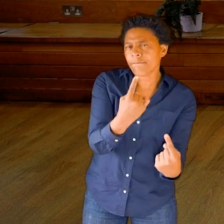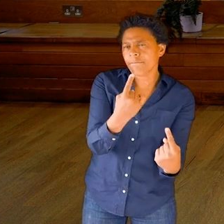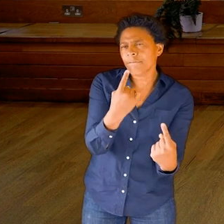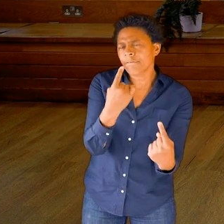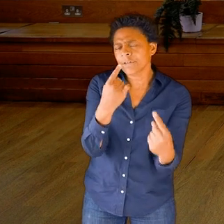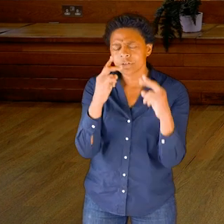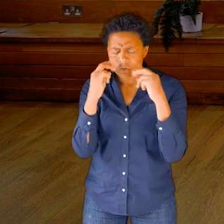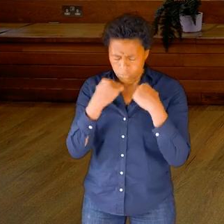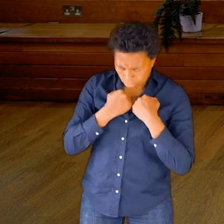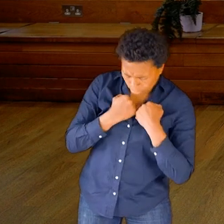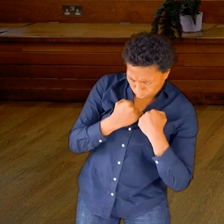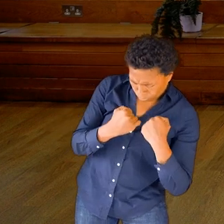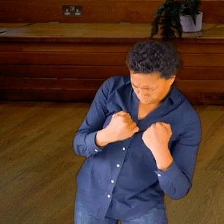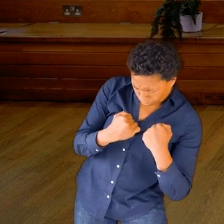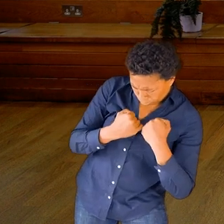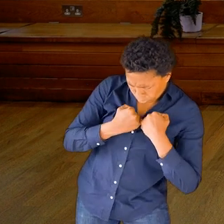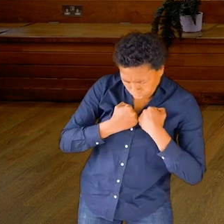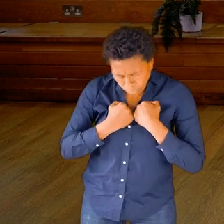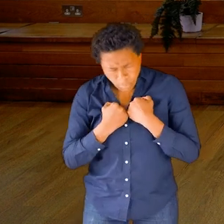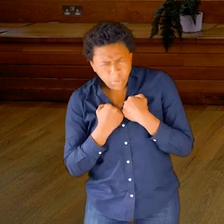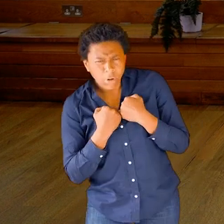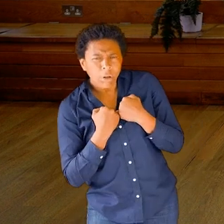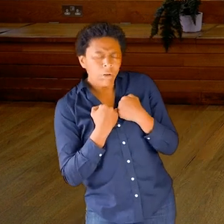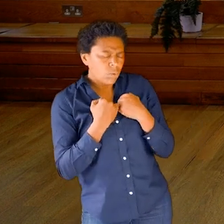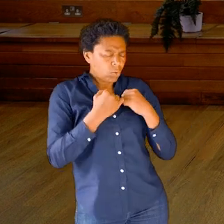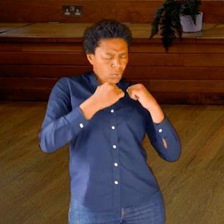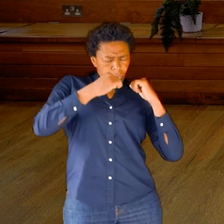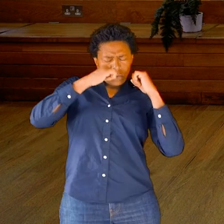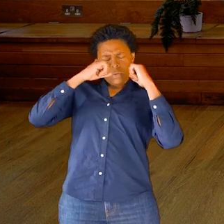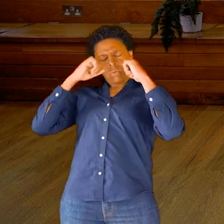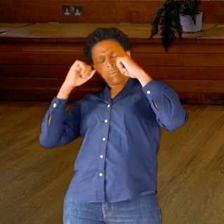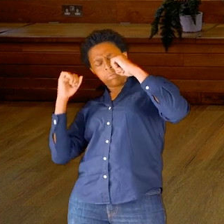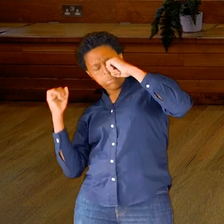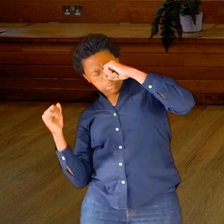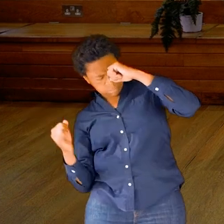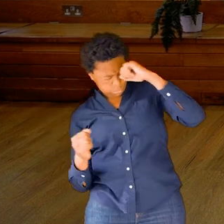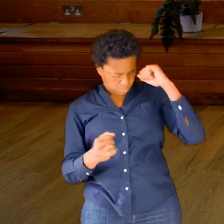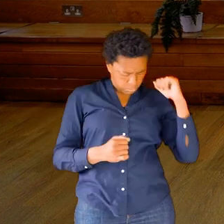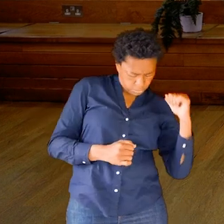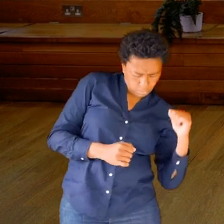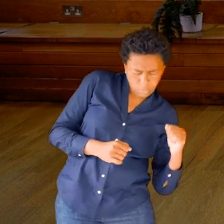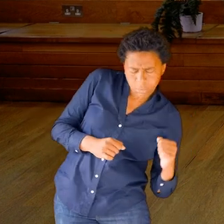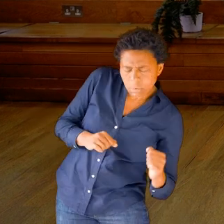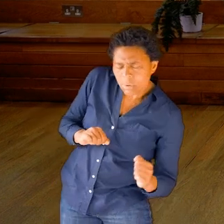explore the fluid moving through the body, for this last part.